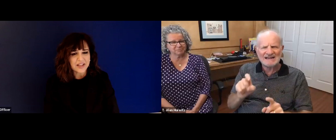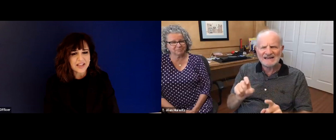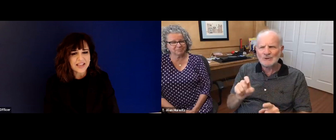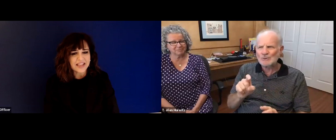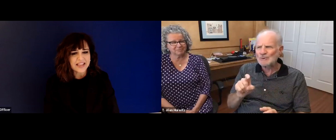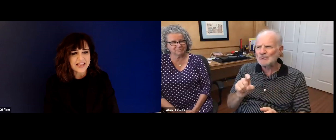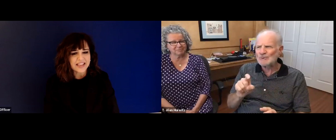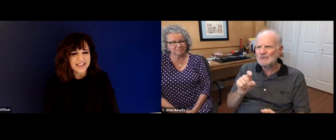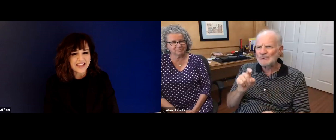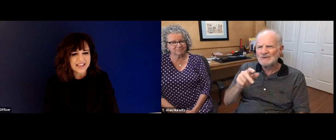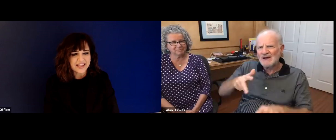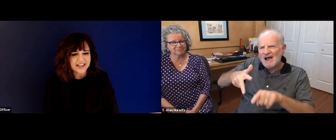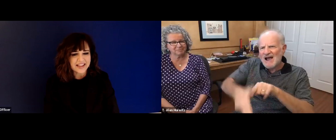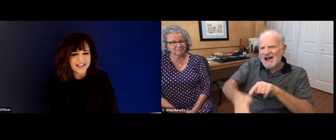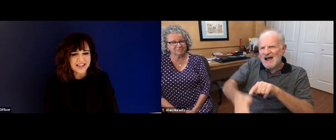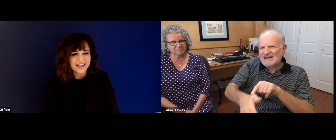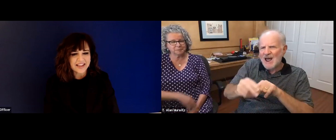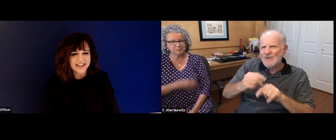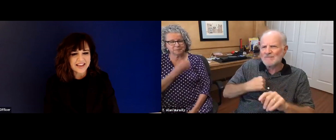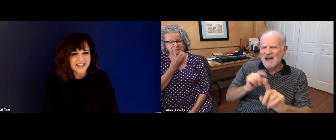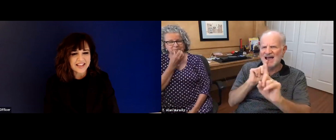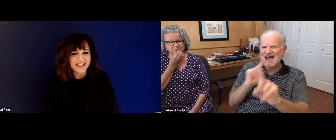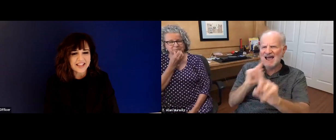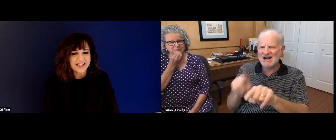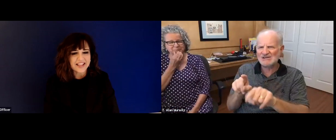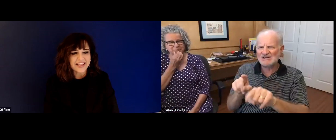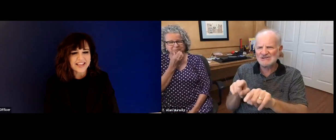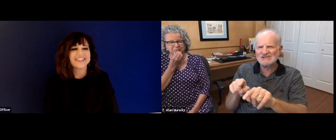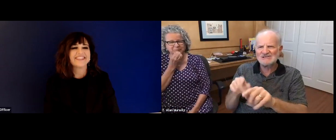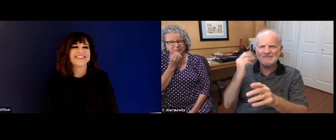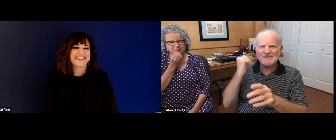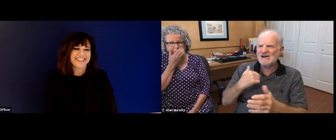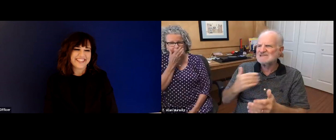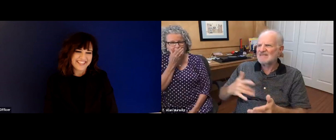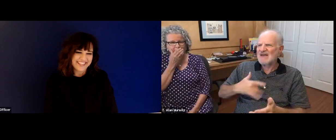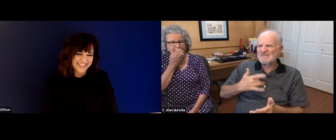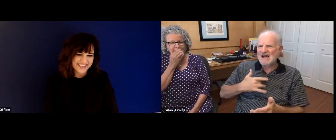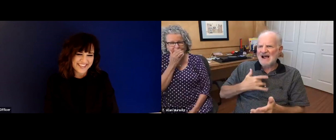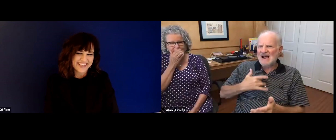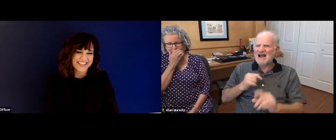after an interview to have a private conversation with me to let me know, they thought I had done quite well in their